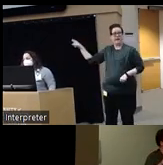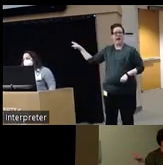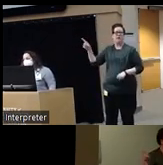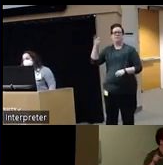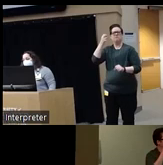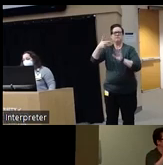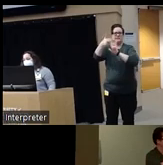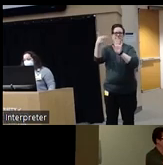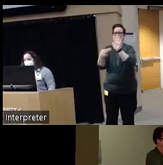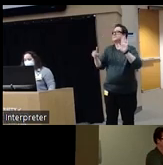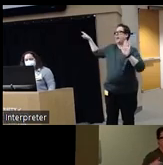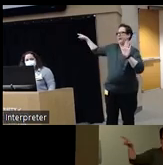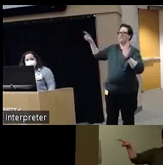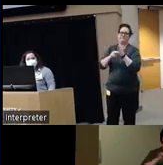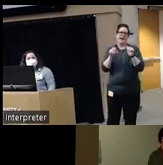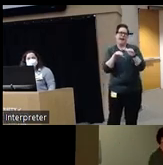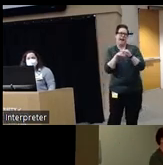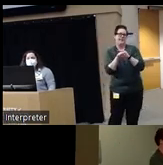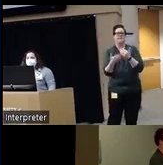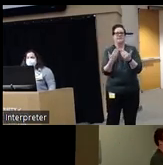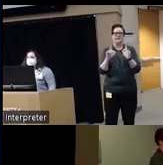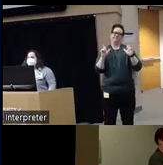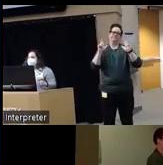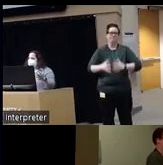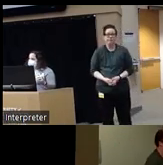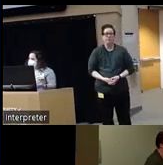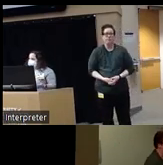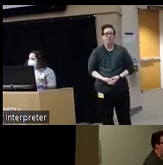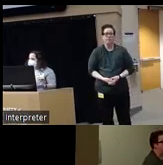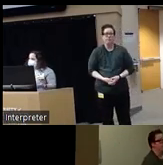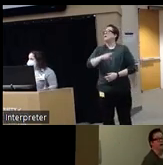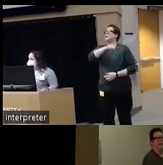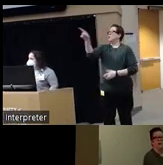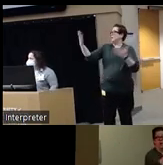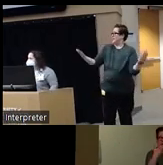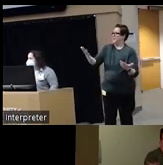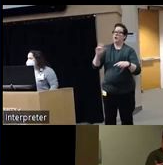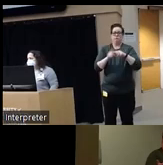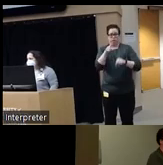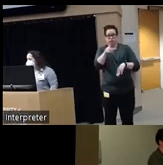to access that code and evaluation for folks in the room as well as those online we really